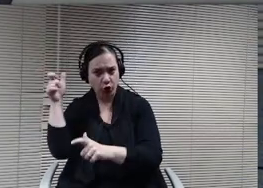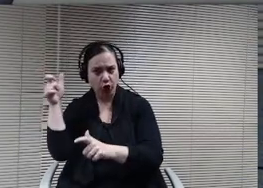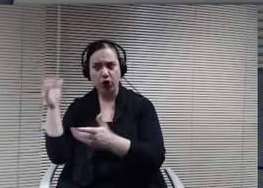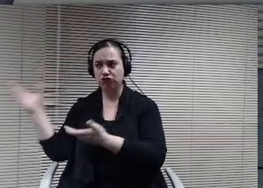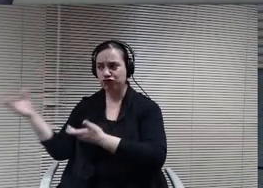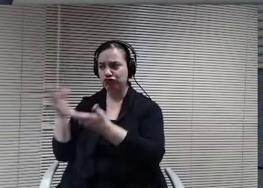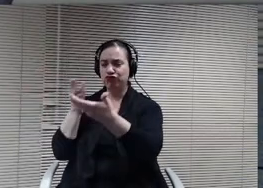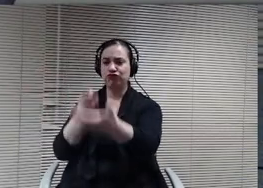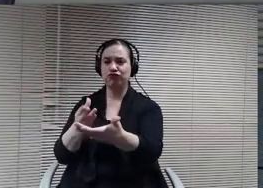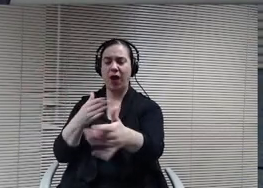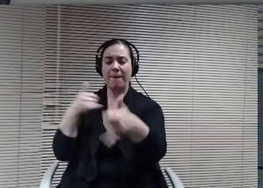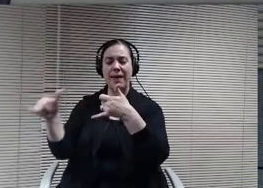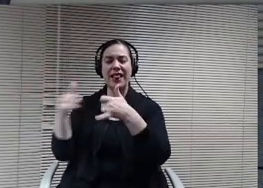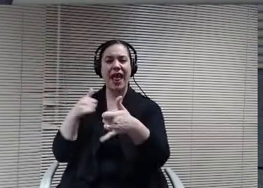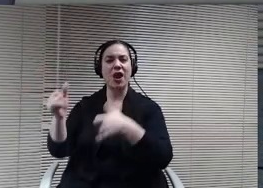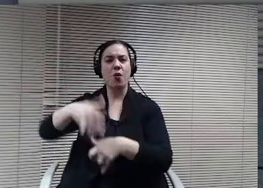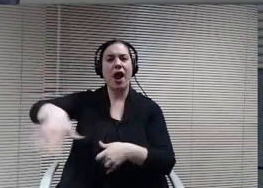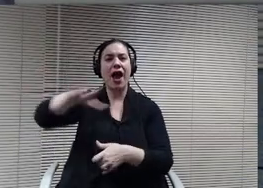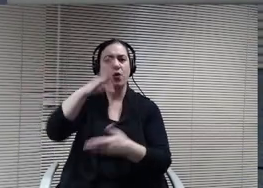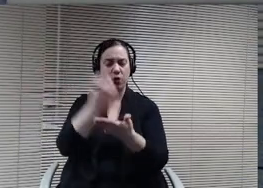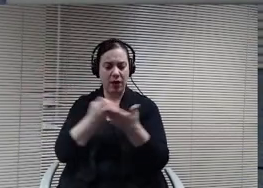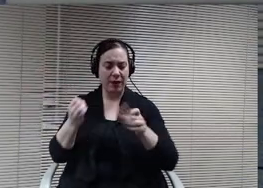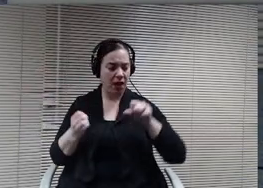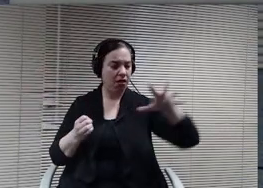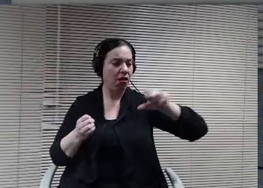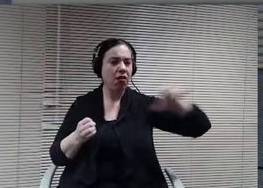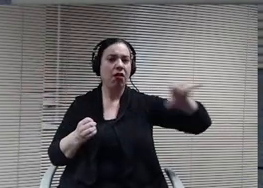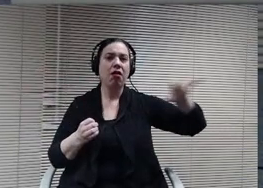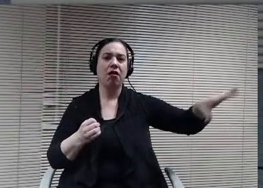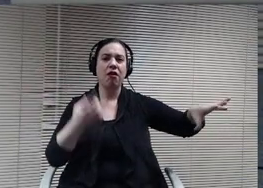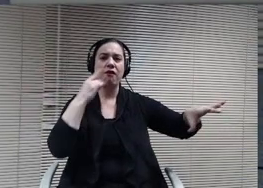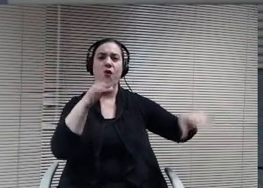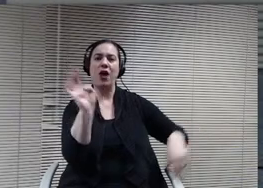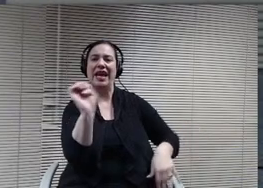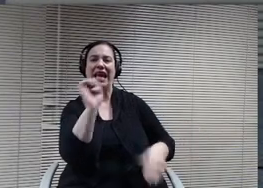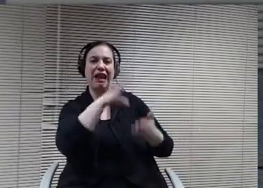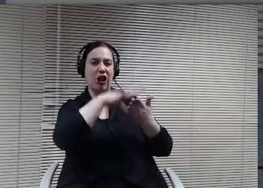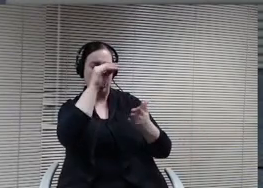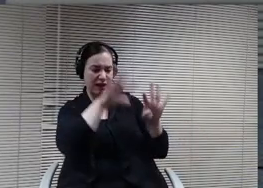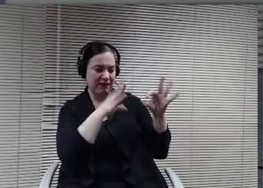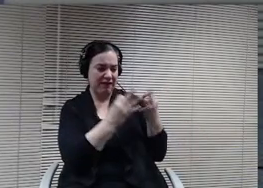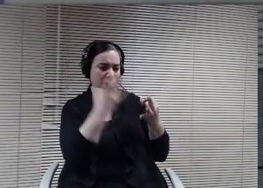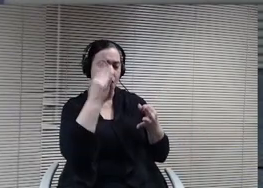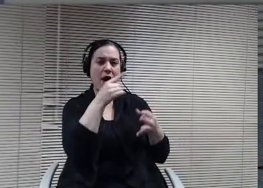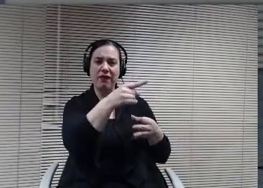excuse me. E. Learning families so that kids could continue to stay active and engaged both at home and at school.